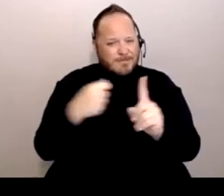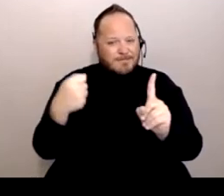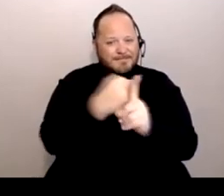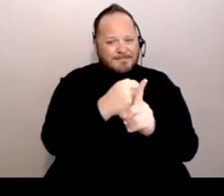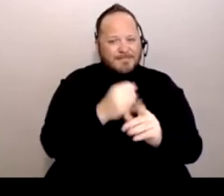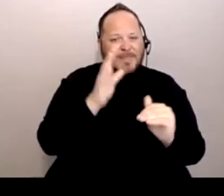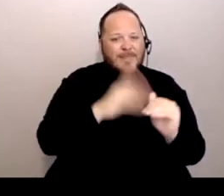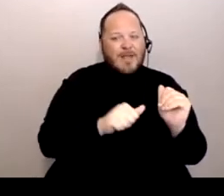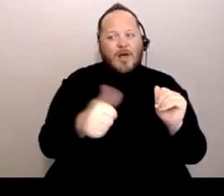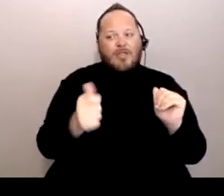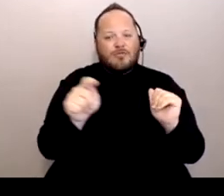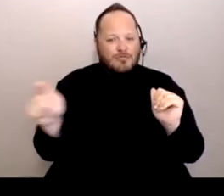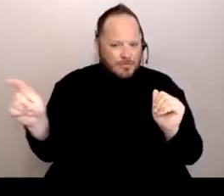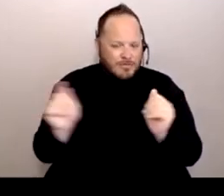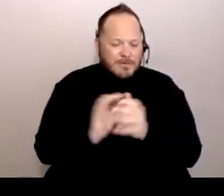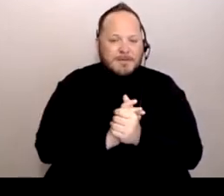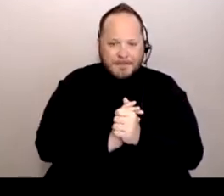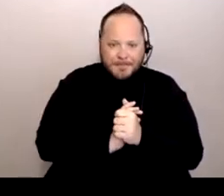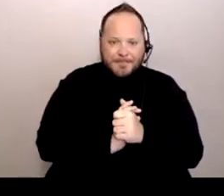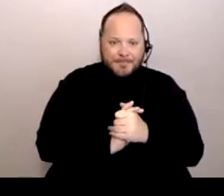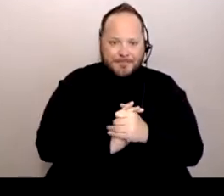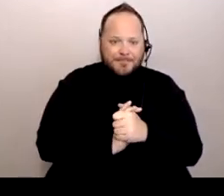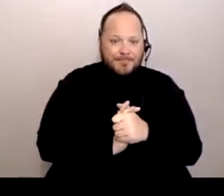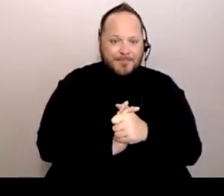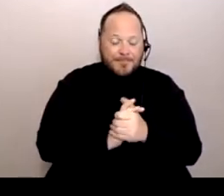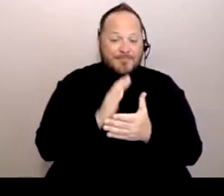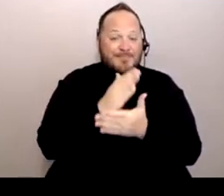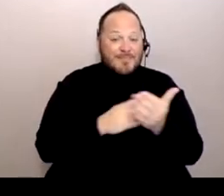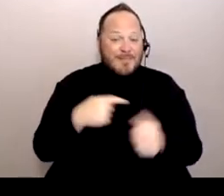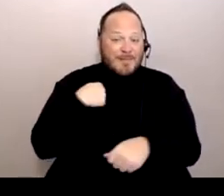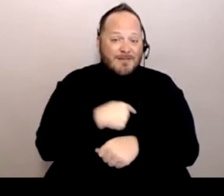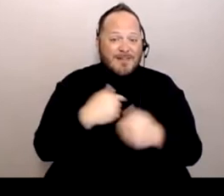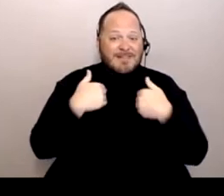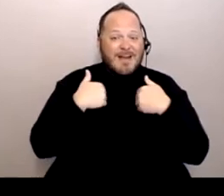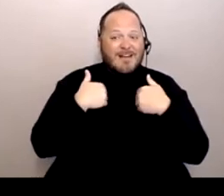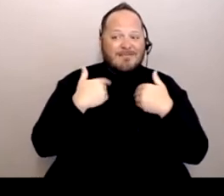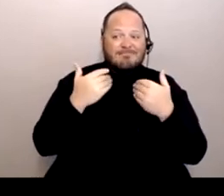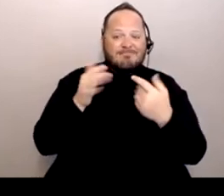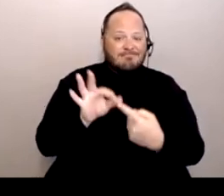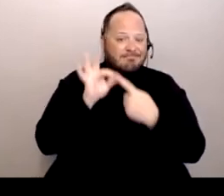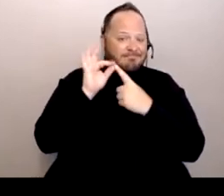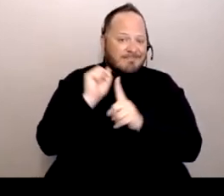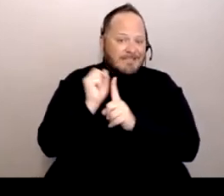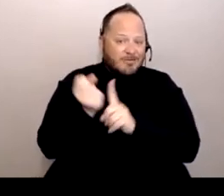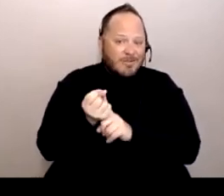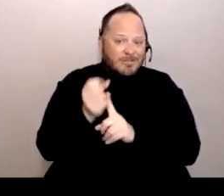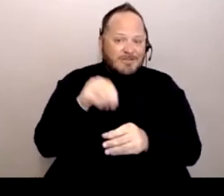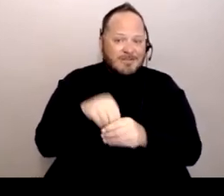And some of us just have different situations in our families and different realities.